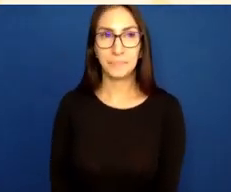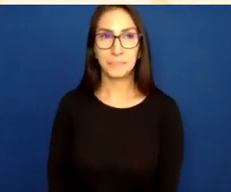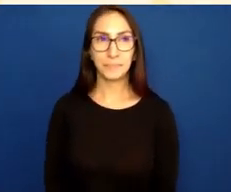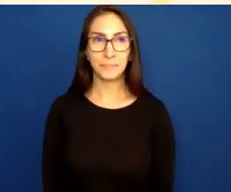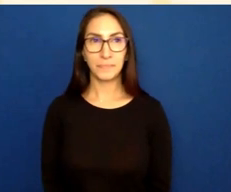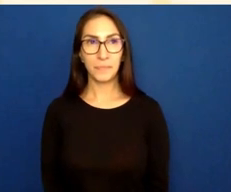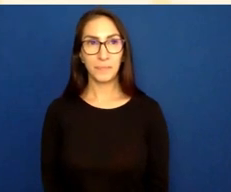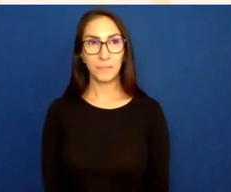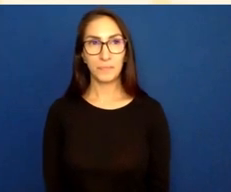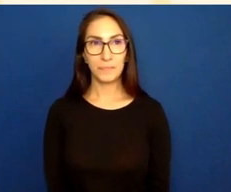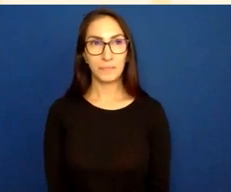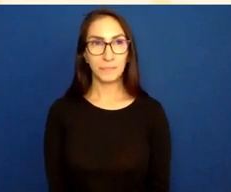Universal Design for Learning.